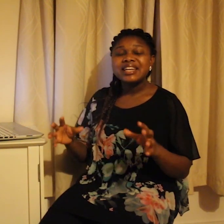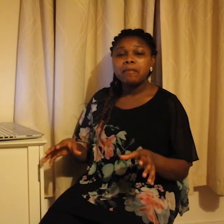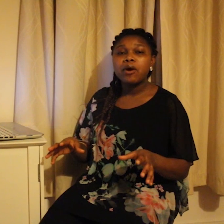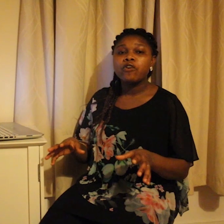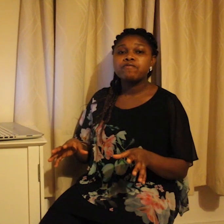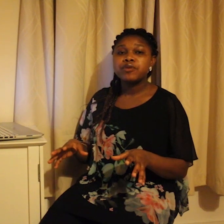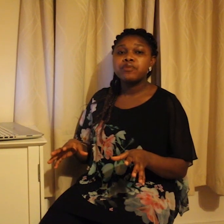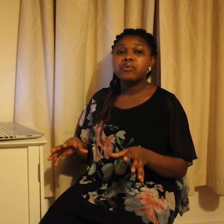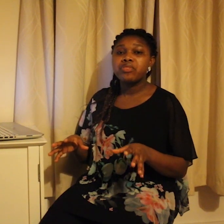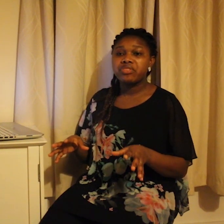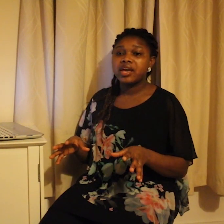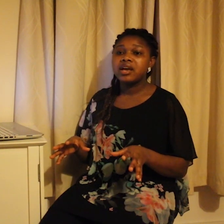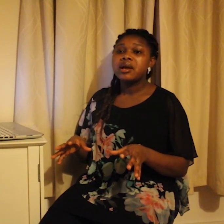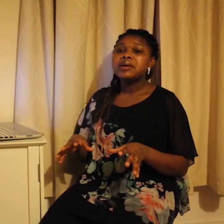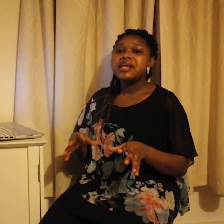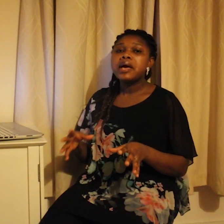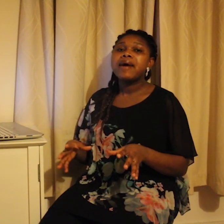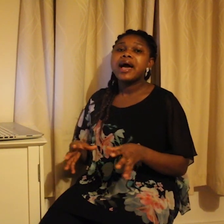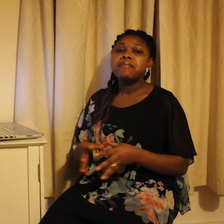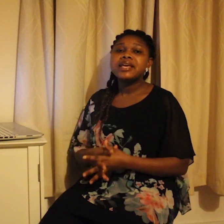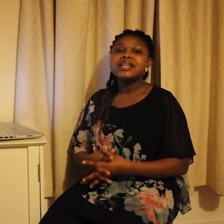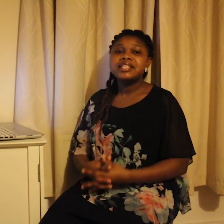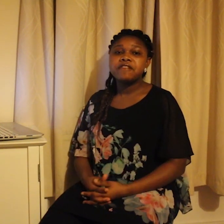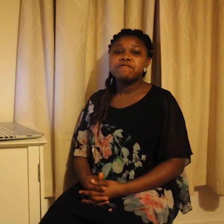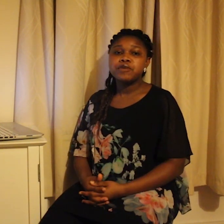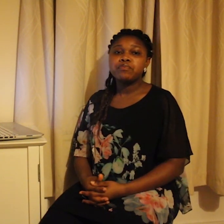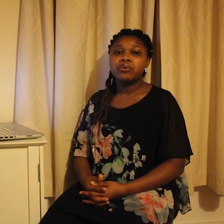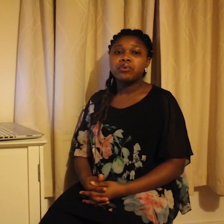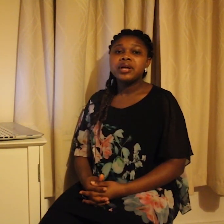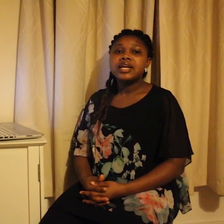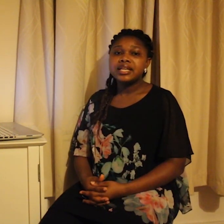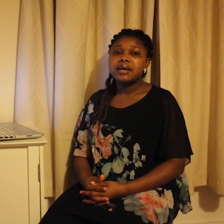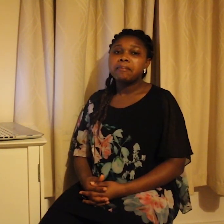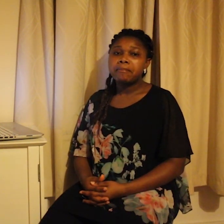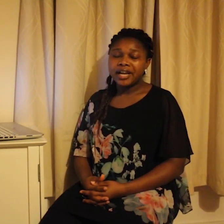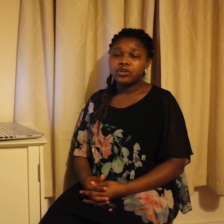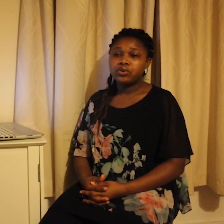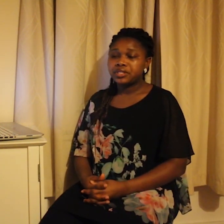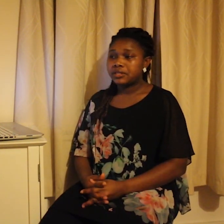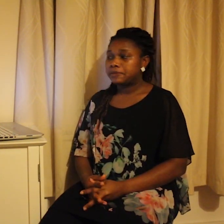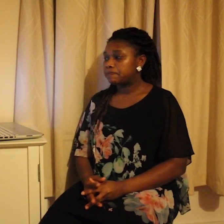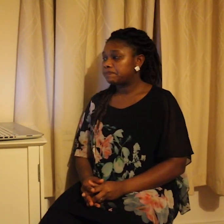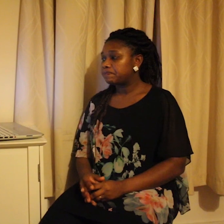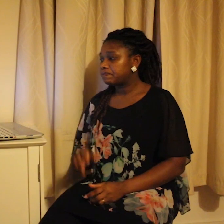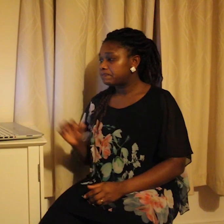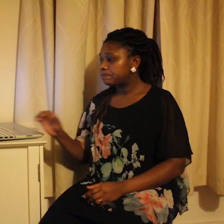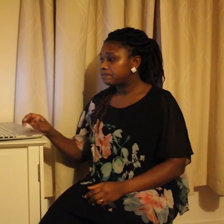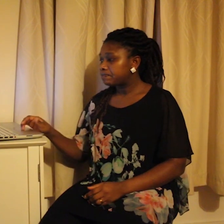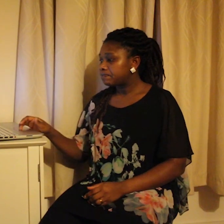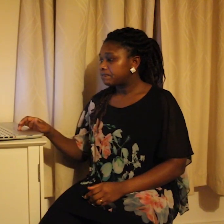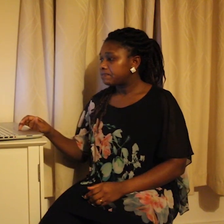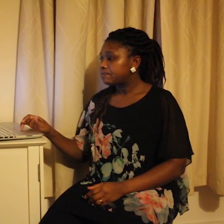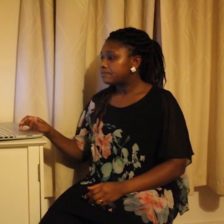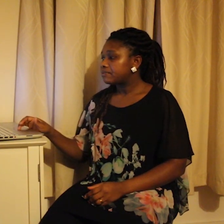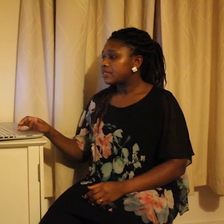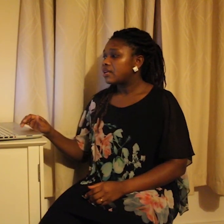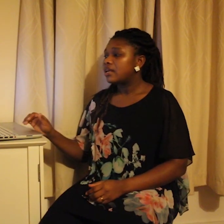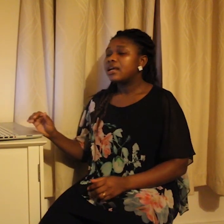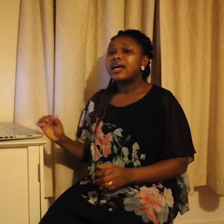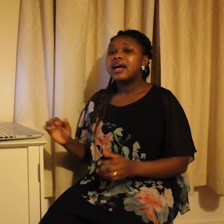number of people there, thereby making Deaf people to be in the minority.